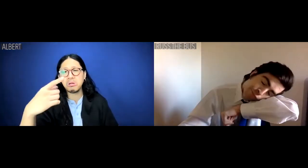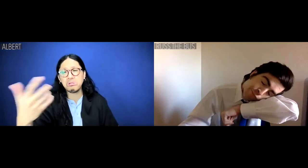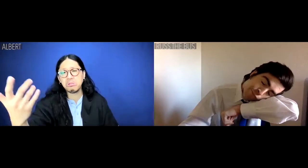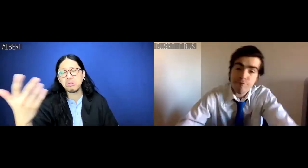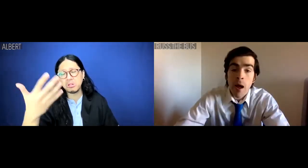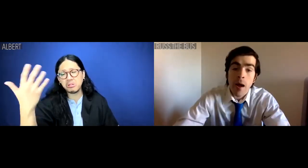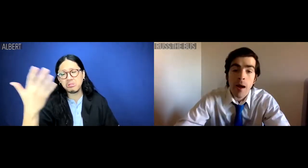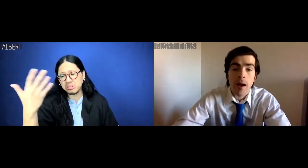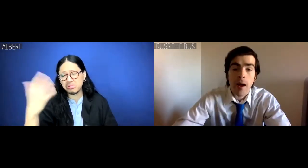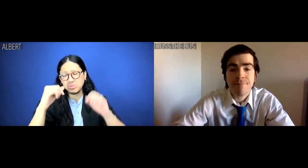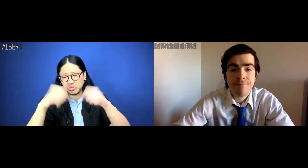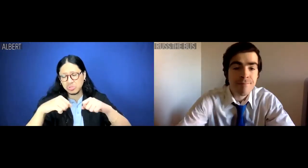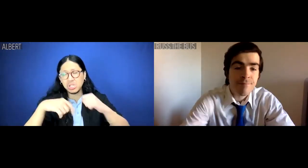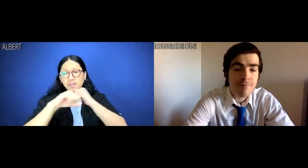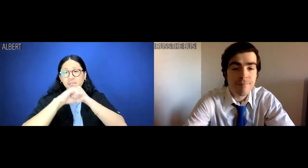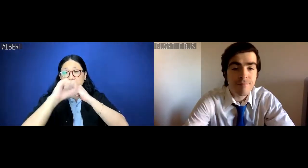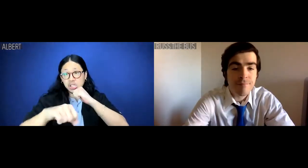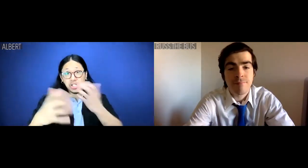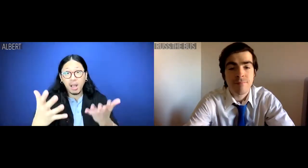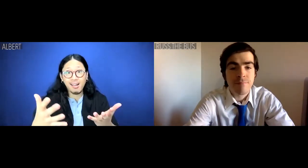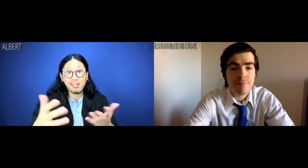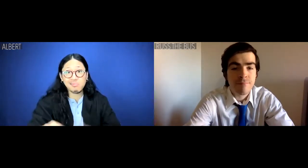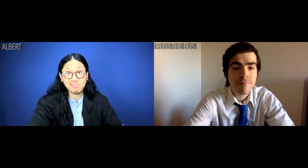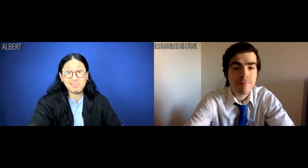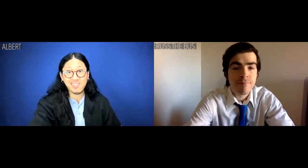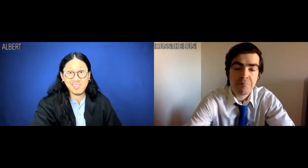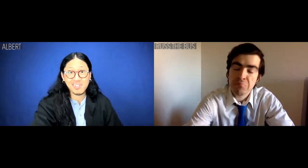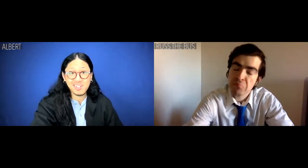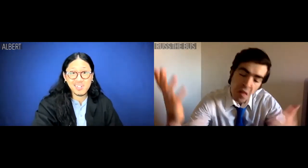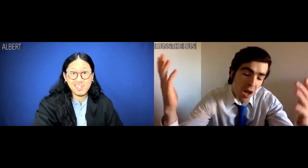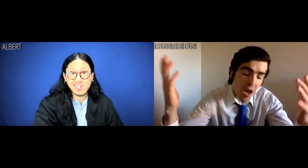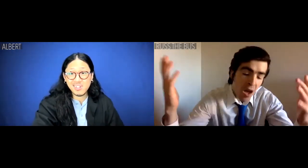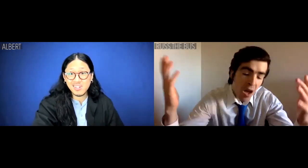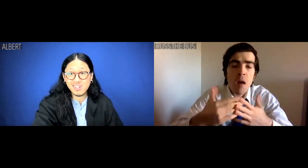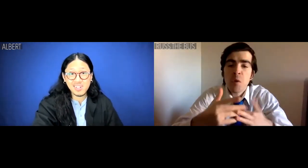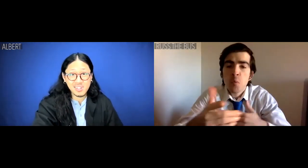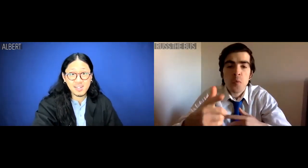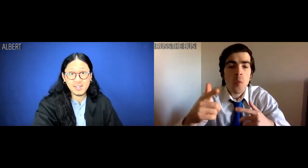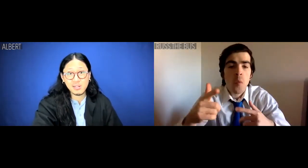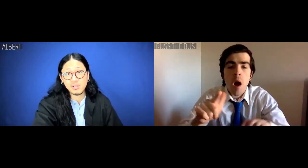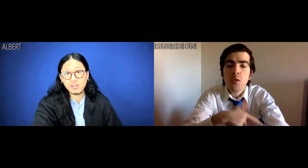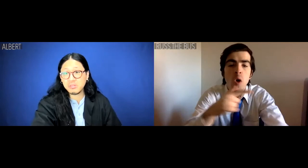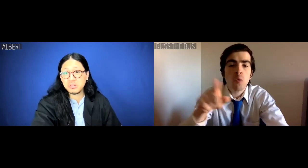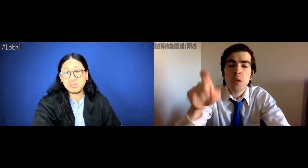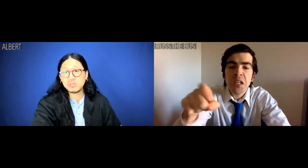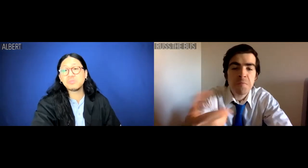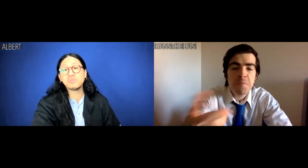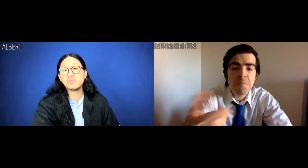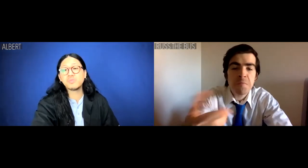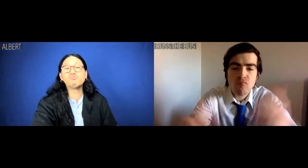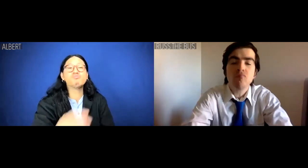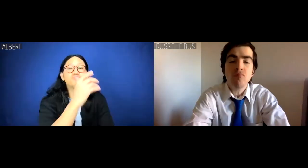Albert: Could I get an extension? Russ the Bus: Sure. How long you need?